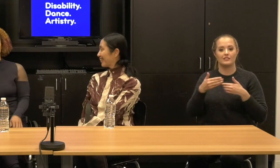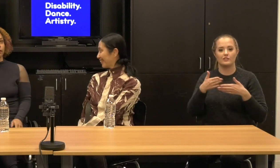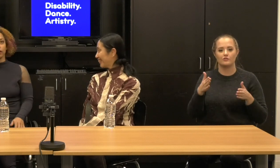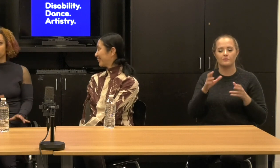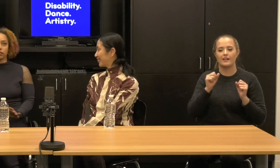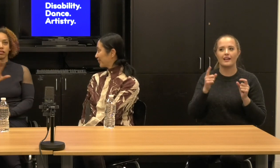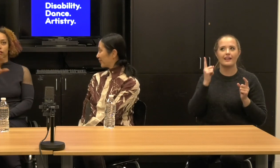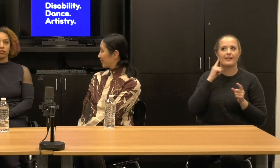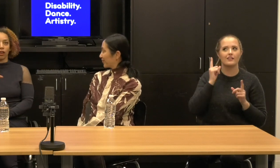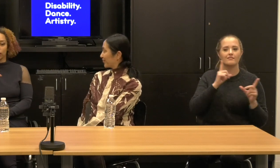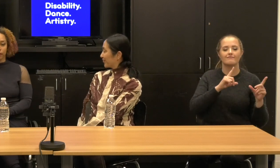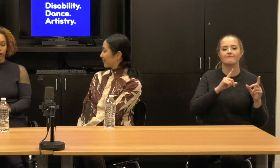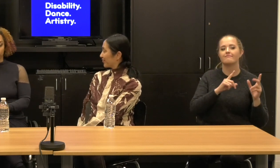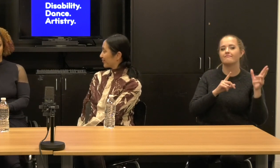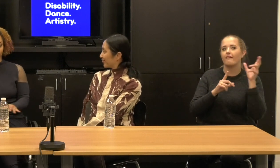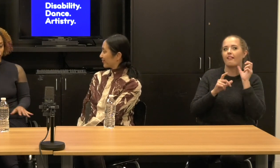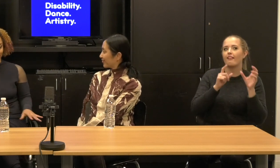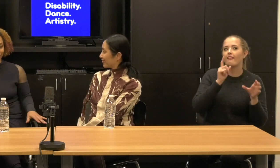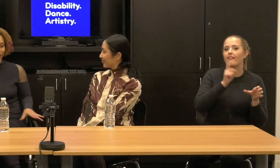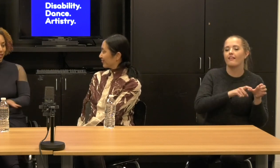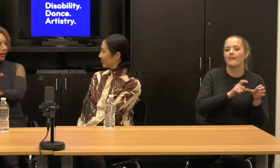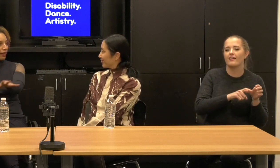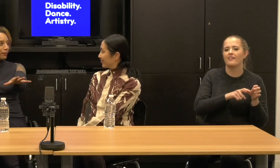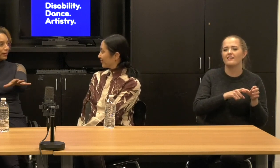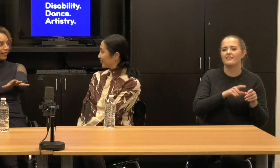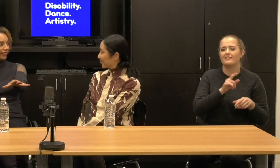This is so not about the production. This is about everyone out there.